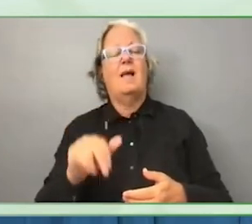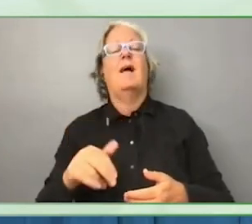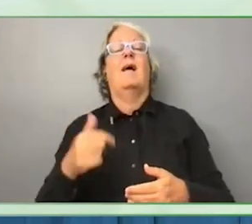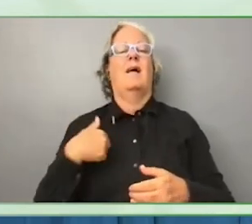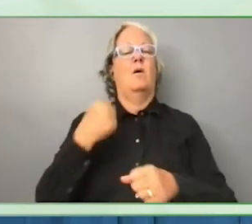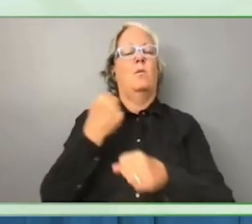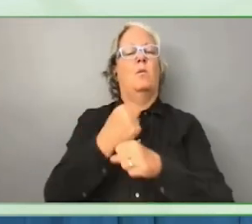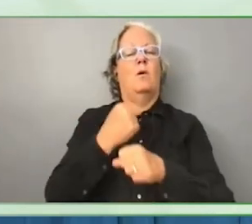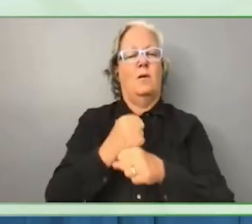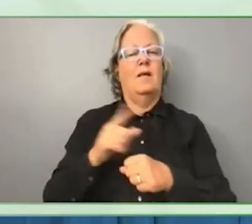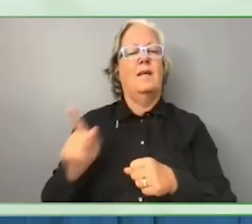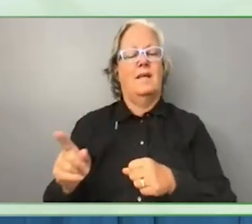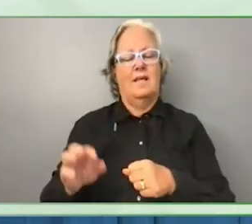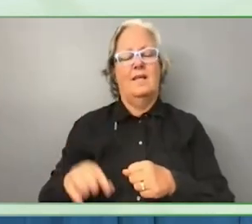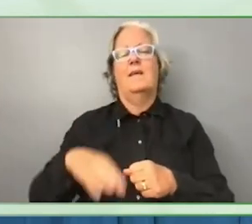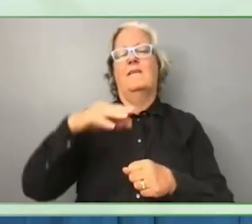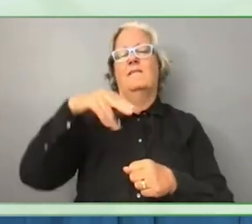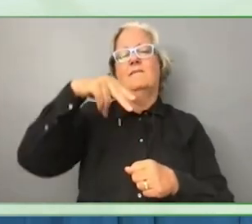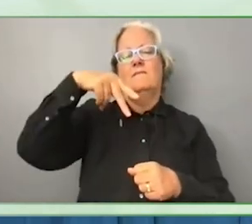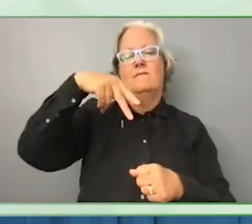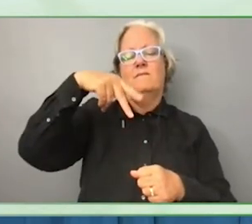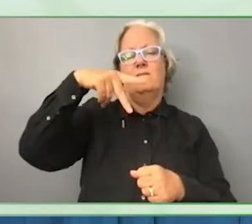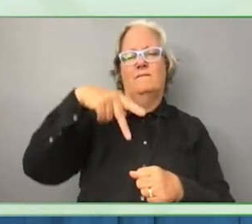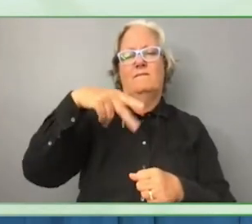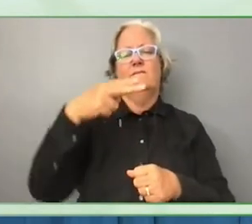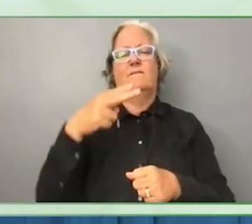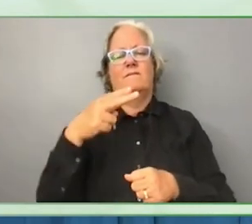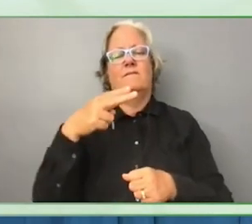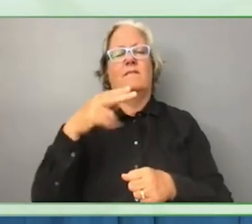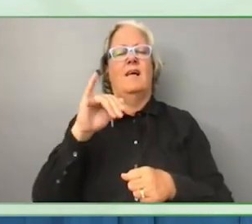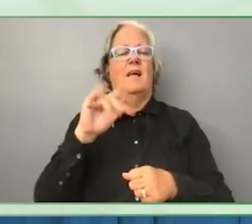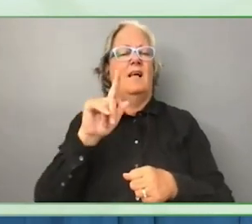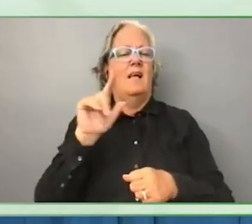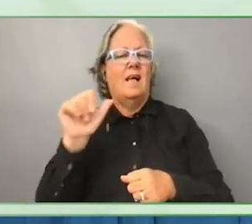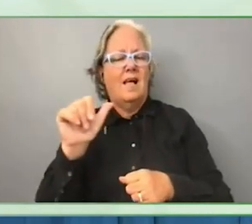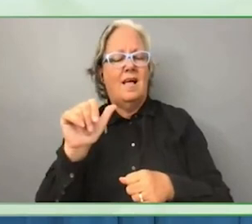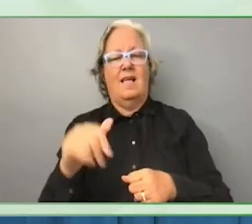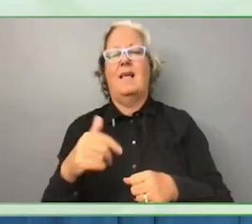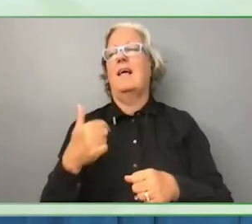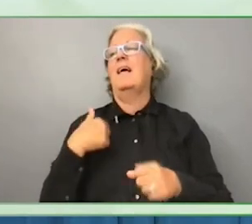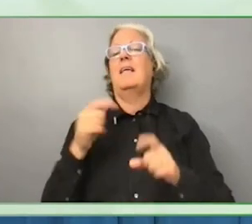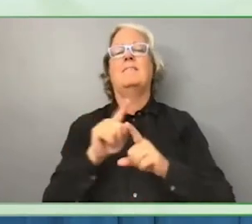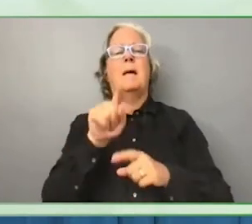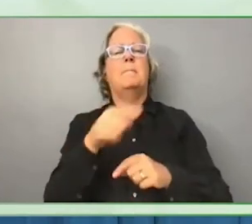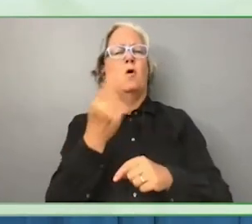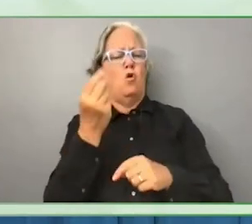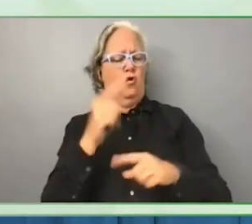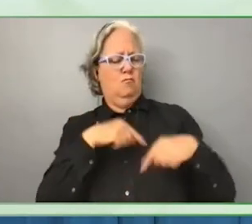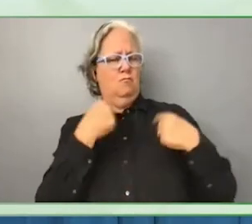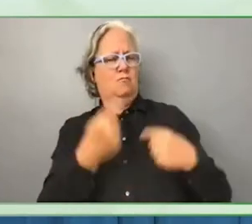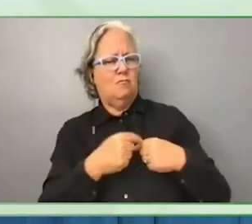I'm a middle-aged white woman. I am not wearing green but I will next time.